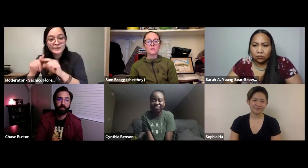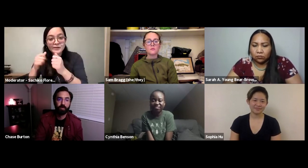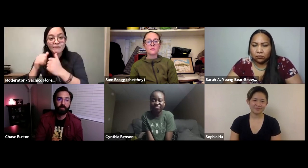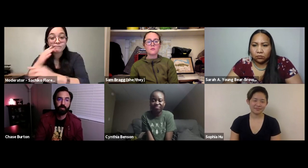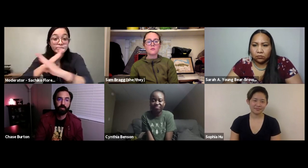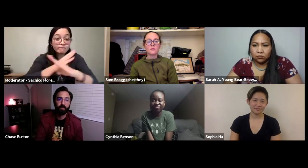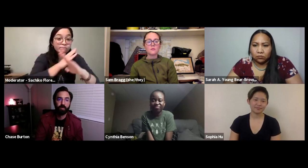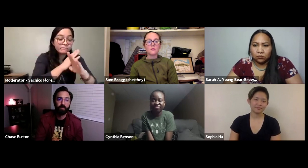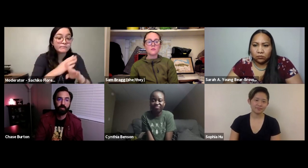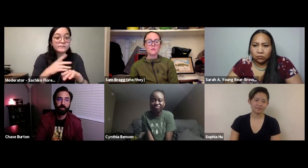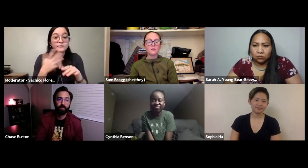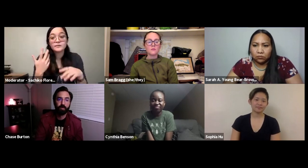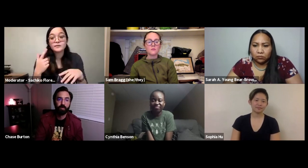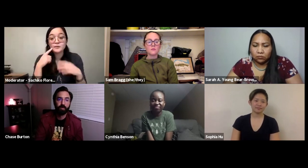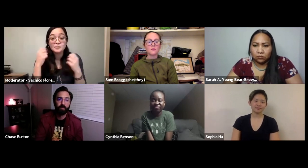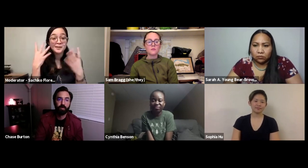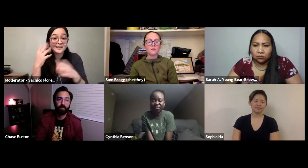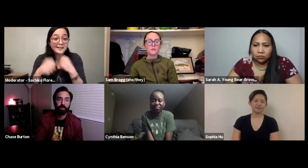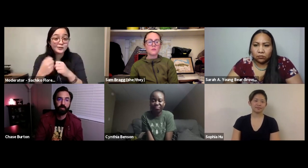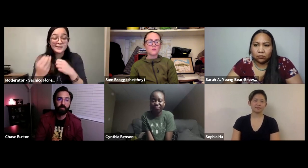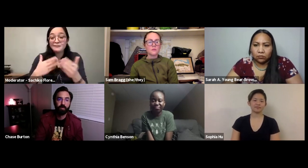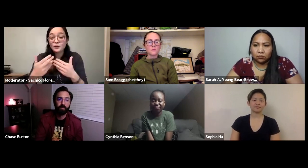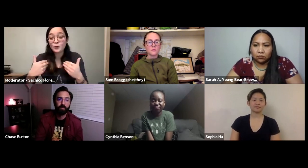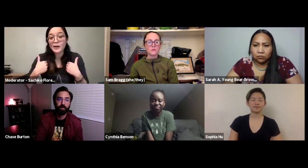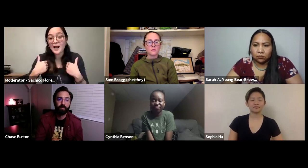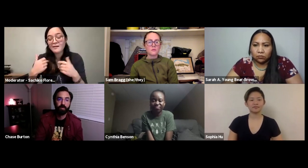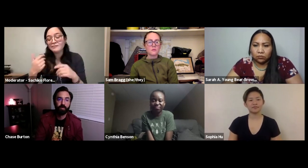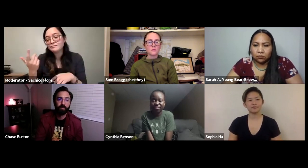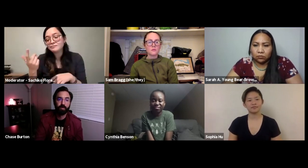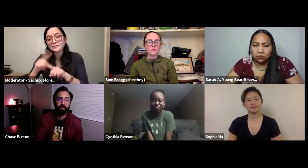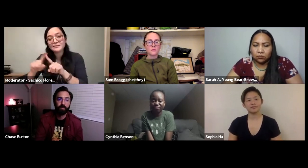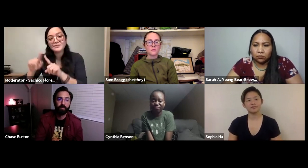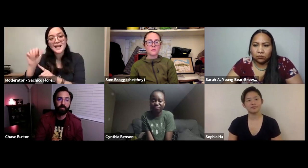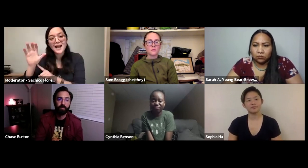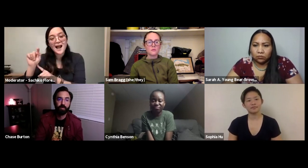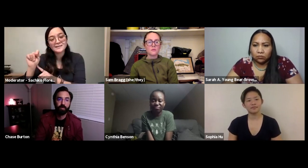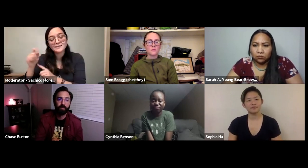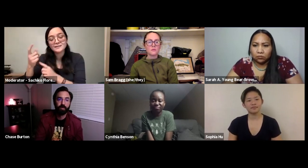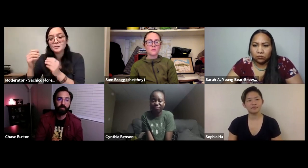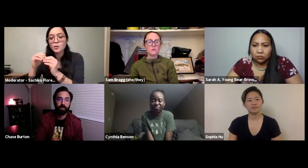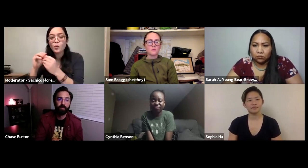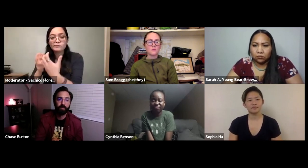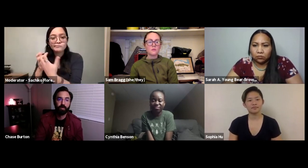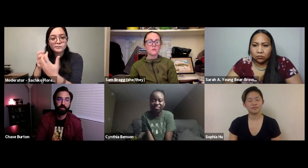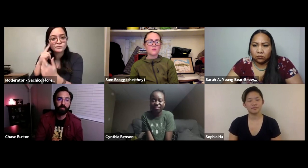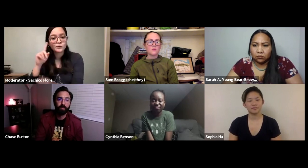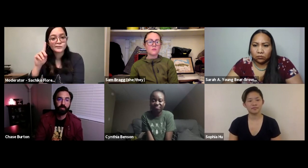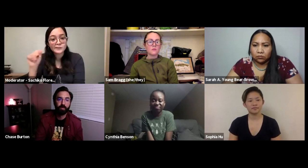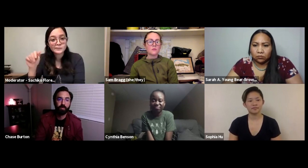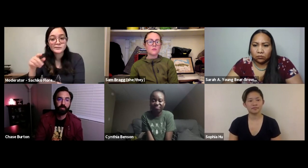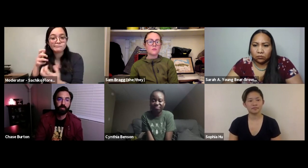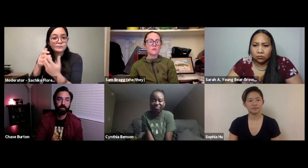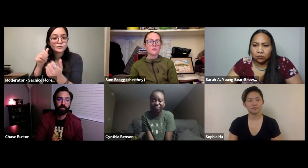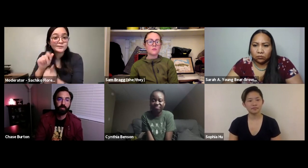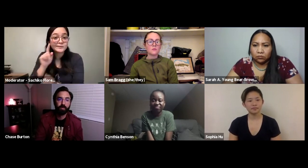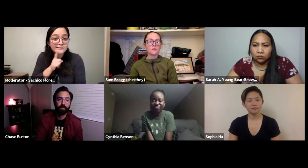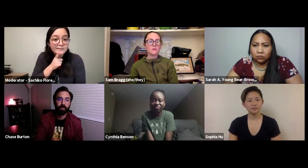still facing so many different barriers and for so many years we have different acts that